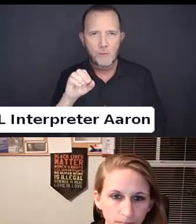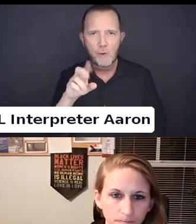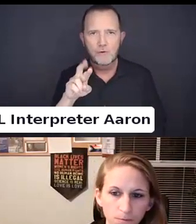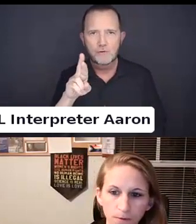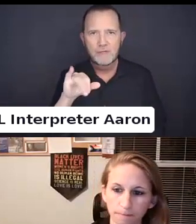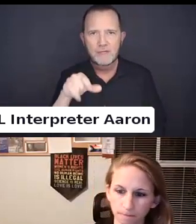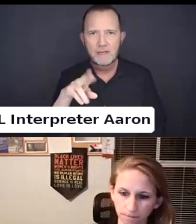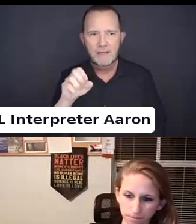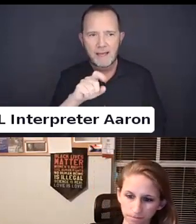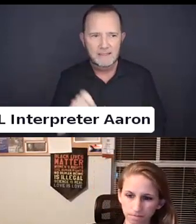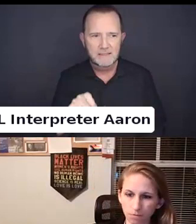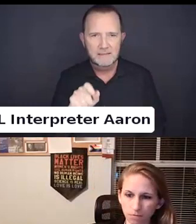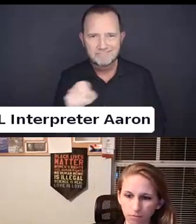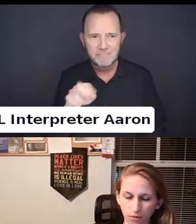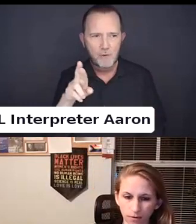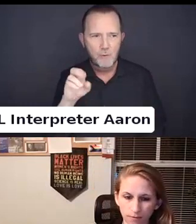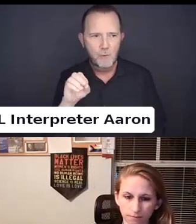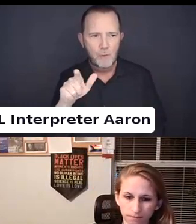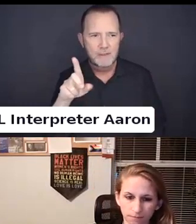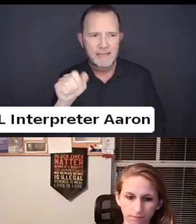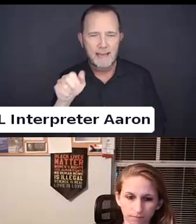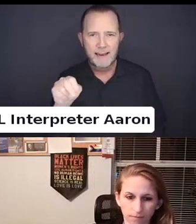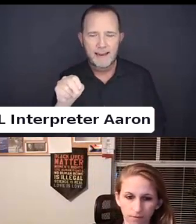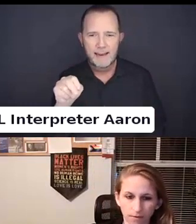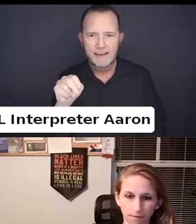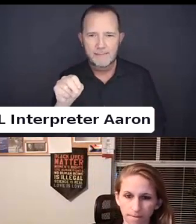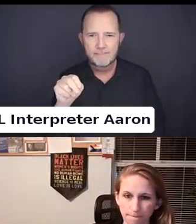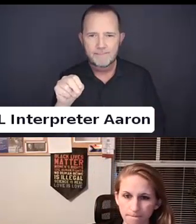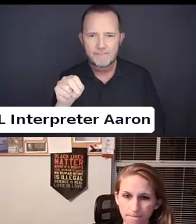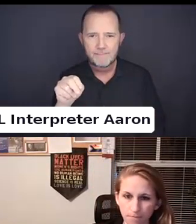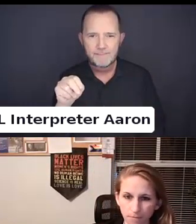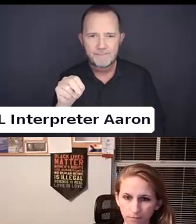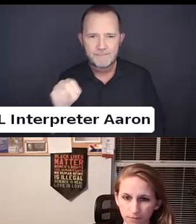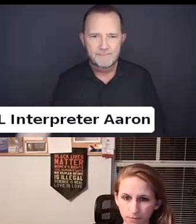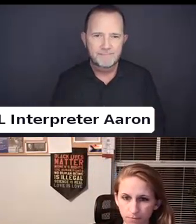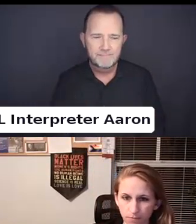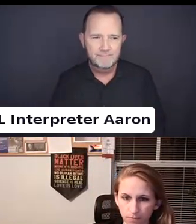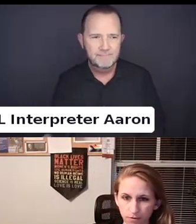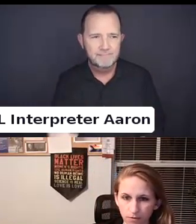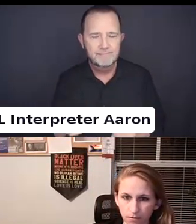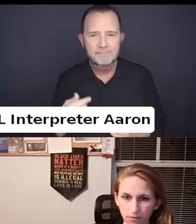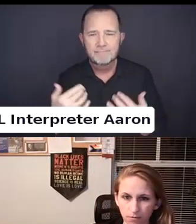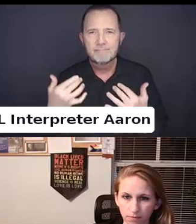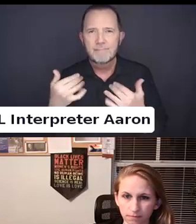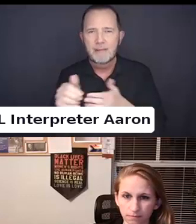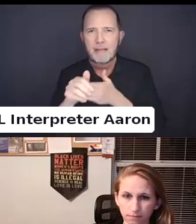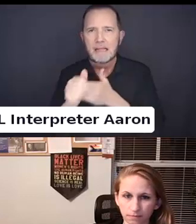I am currently the coordinator for state autism strategy for the state of Maryland.